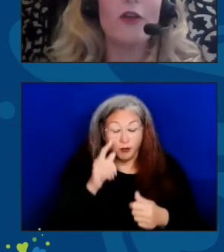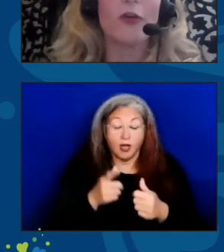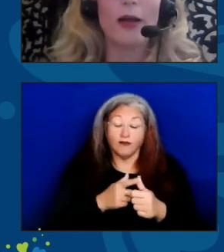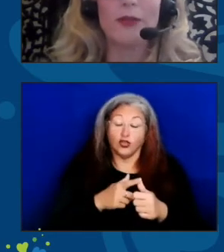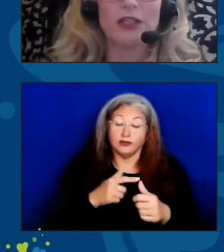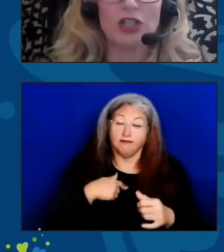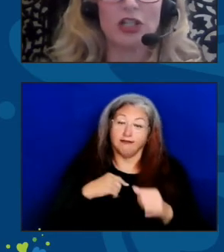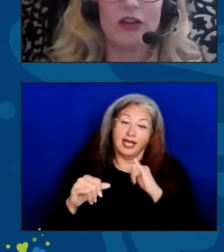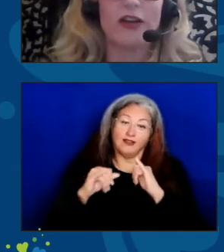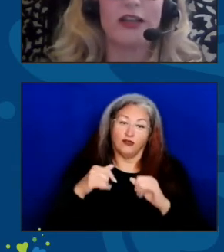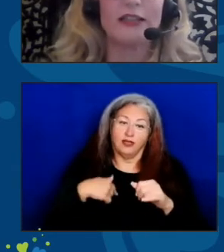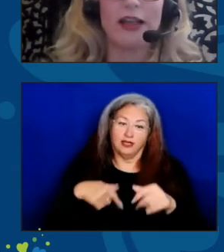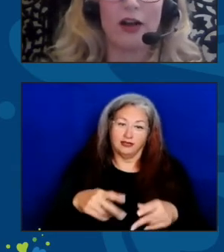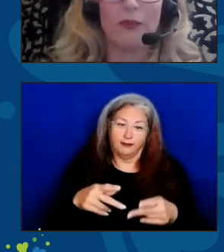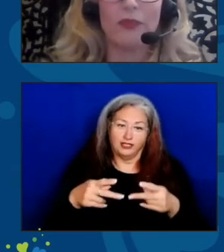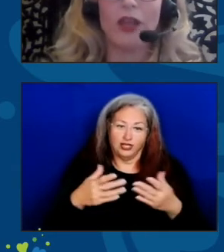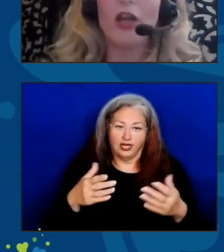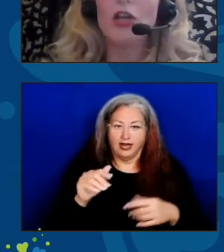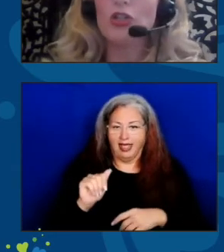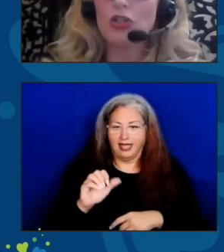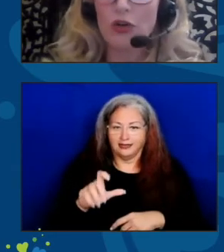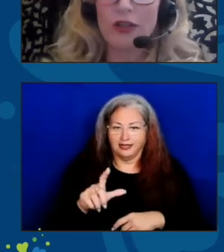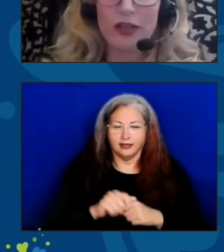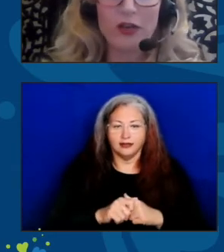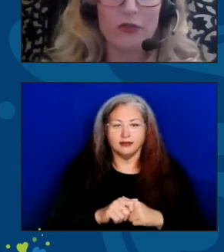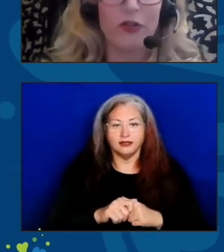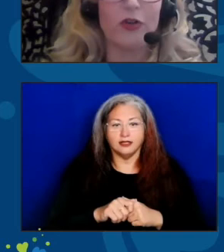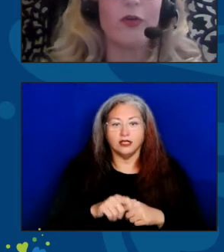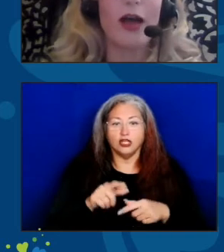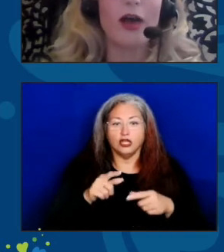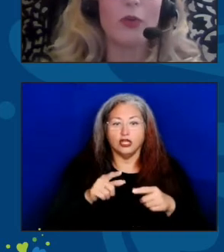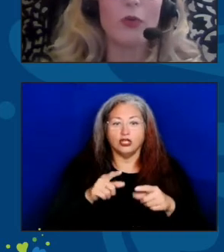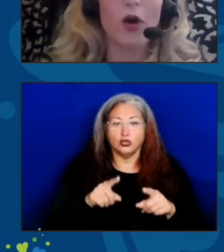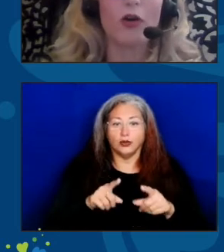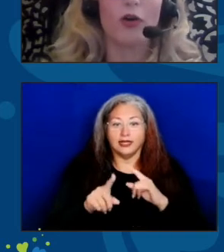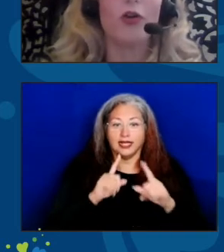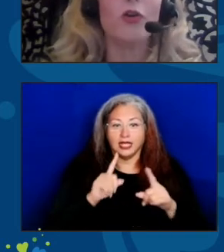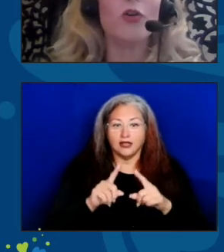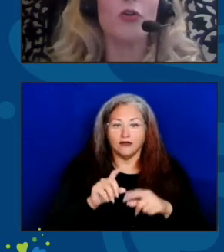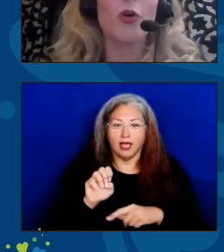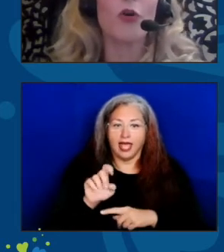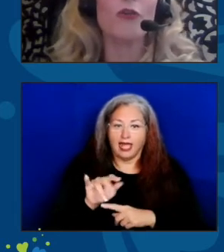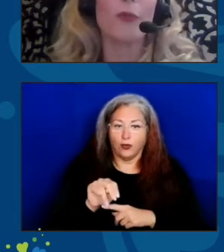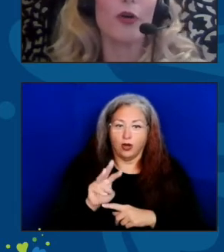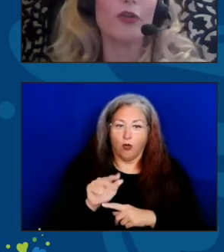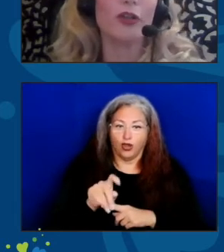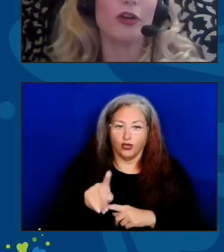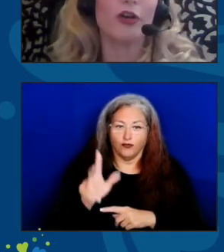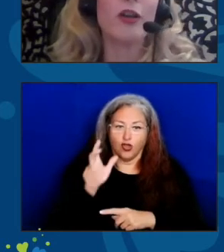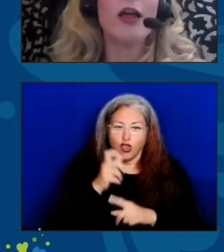for my position here at ACL. During the interview, Edwin Walker, who you heard from earlier,